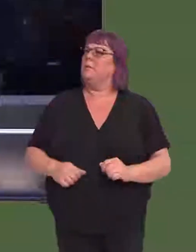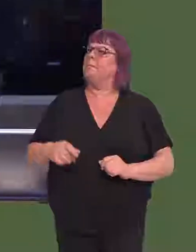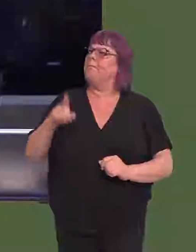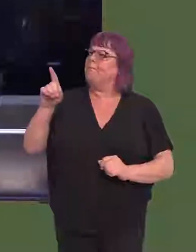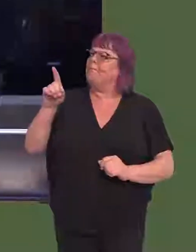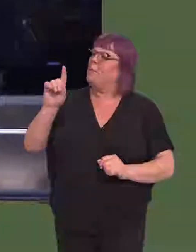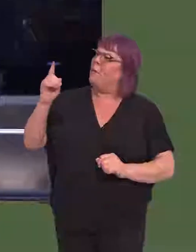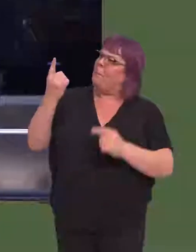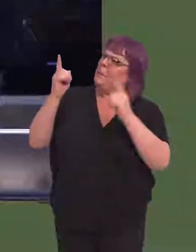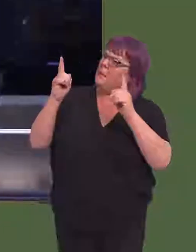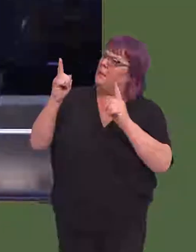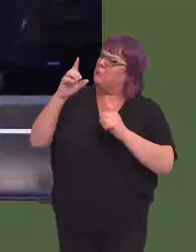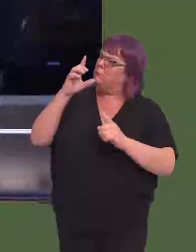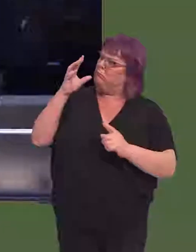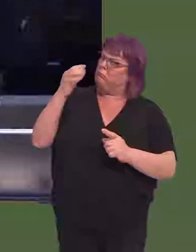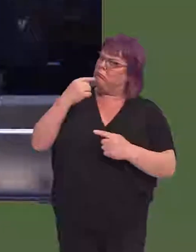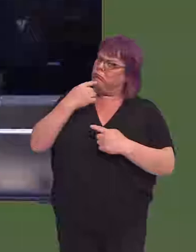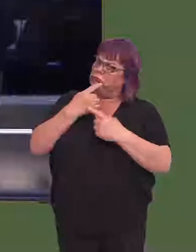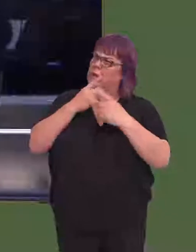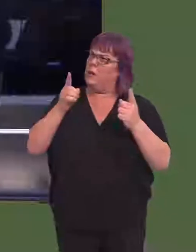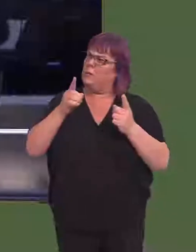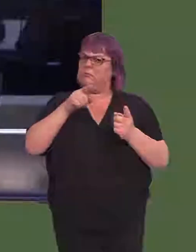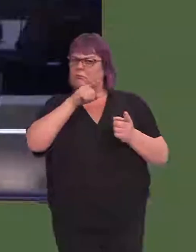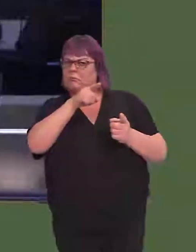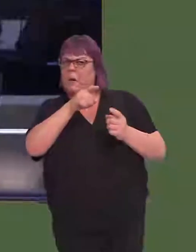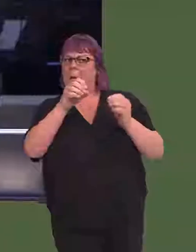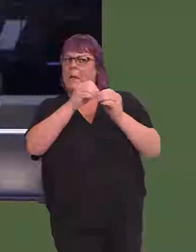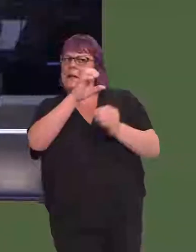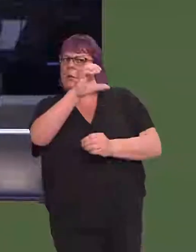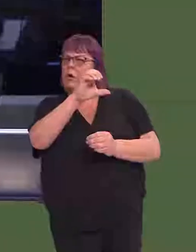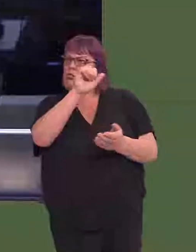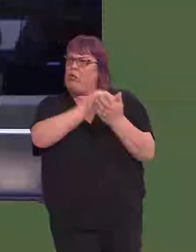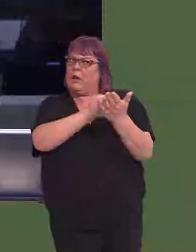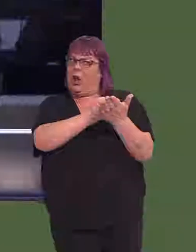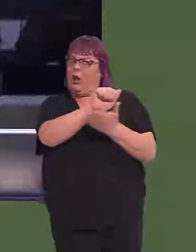can the First Minister tell us whether he thinks that there is the right culture, still,